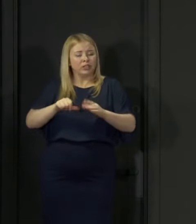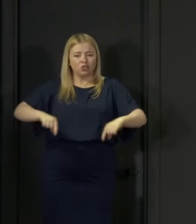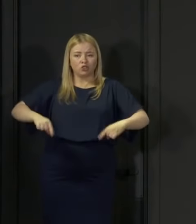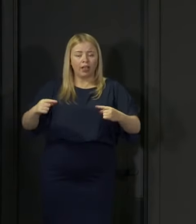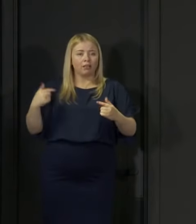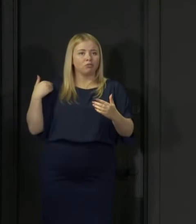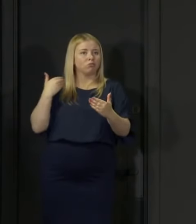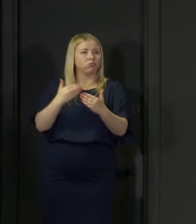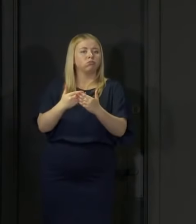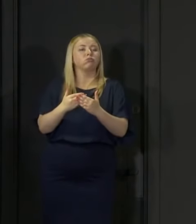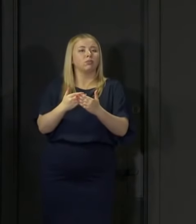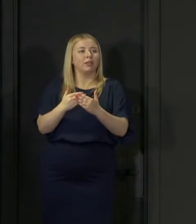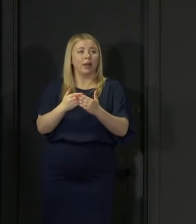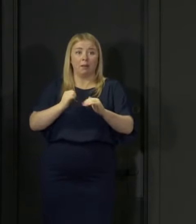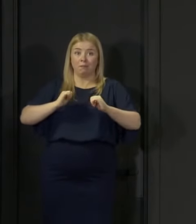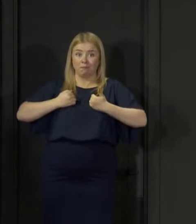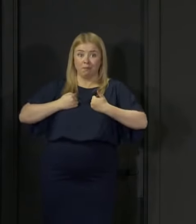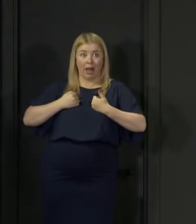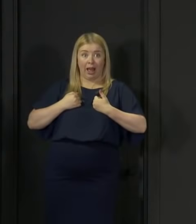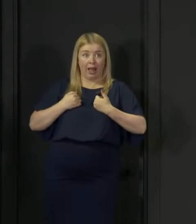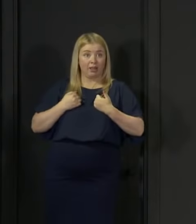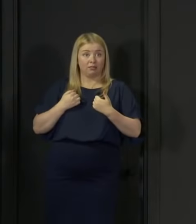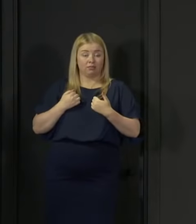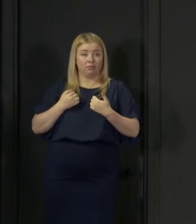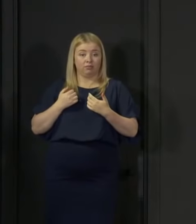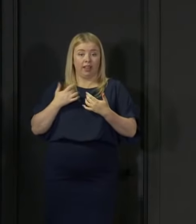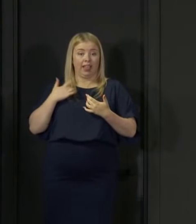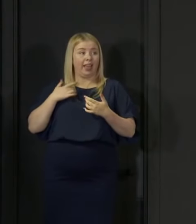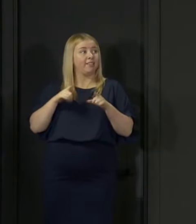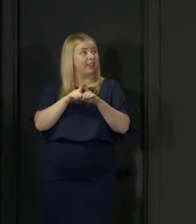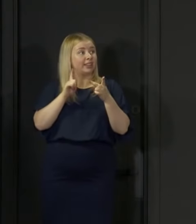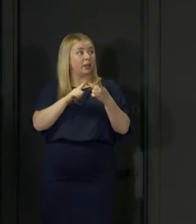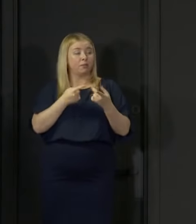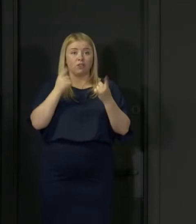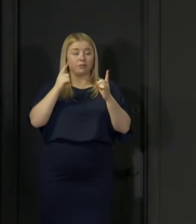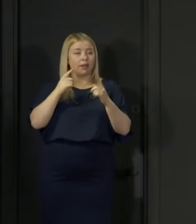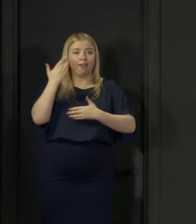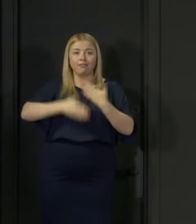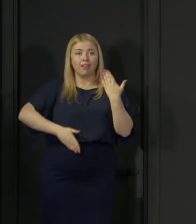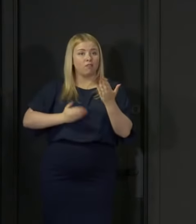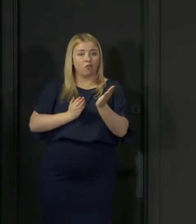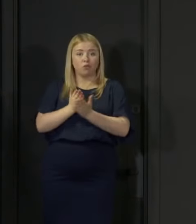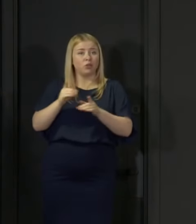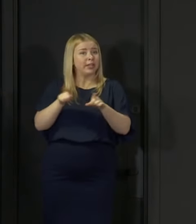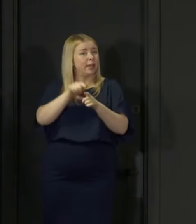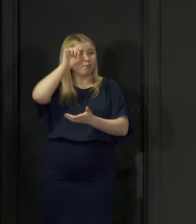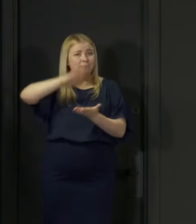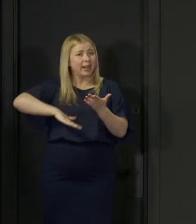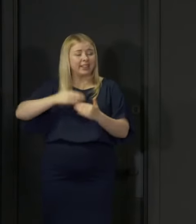like mine and the Deputy First Minister's could never have imagined so we are determined